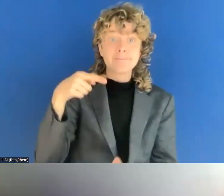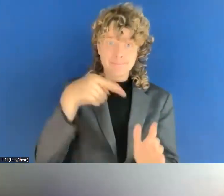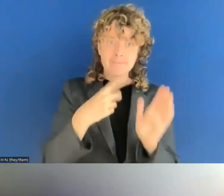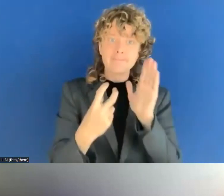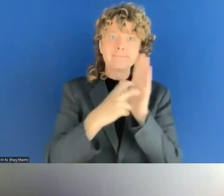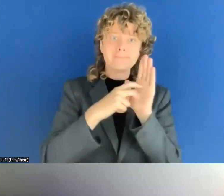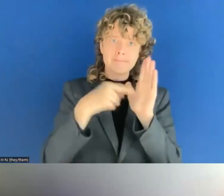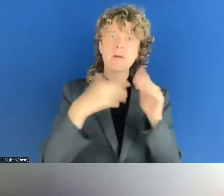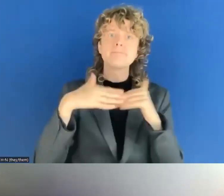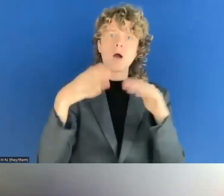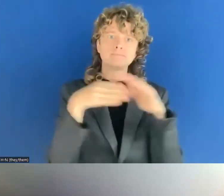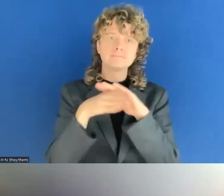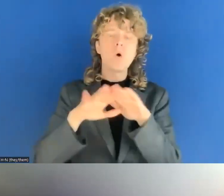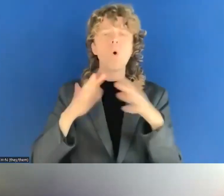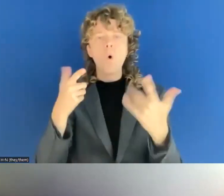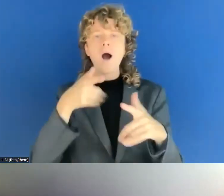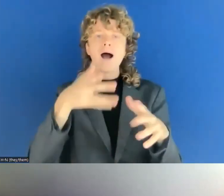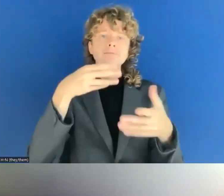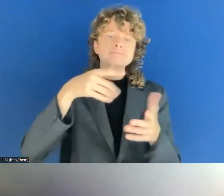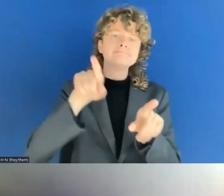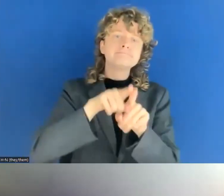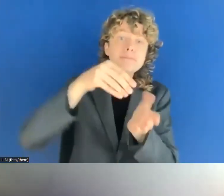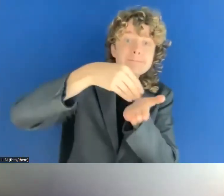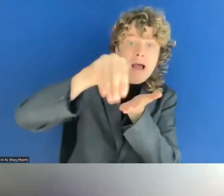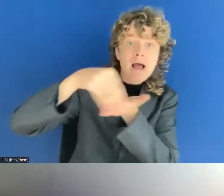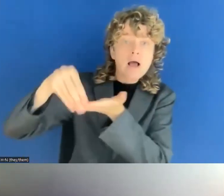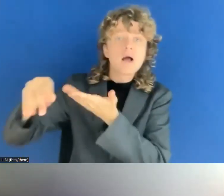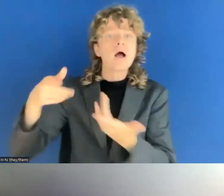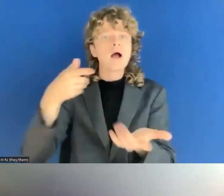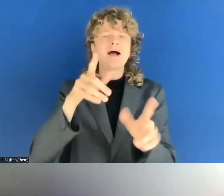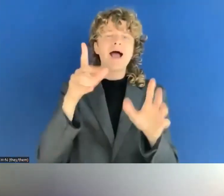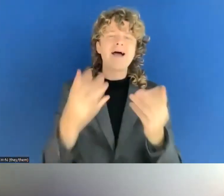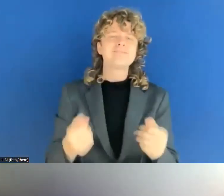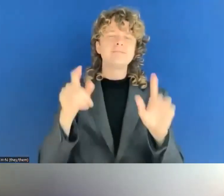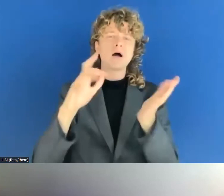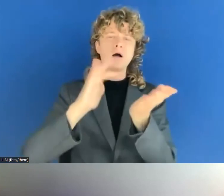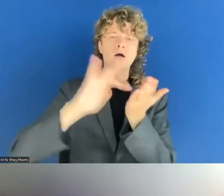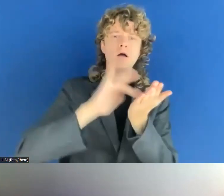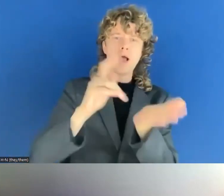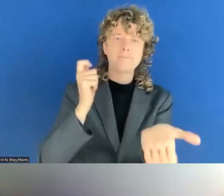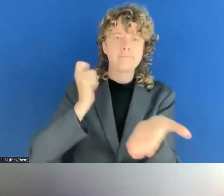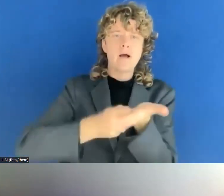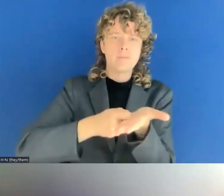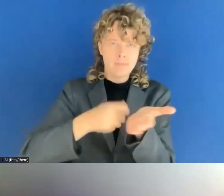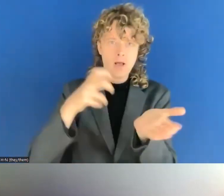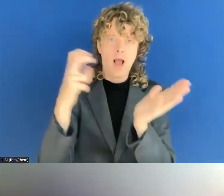app, for instance. So we have looked at different kinds of solutions that I think is fairly important too for the